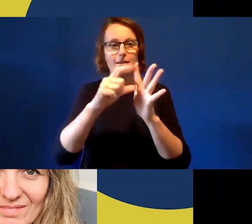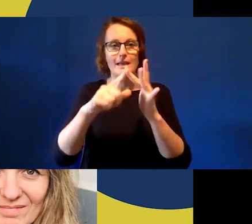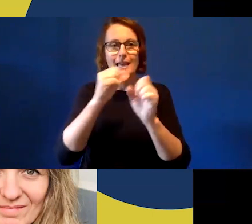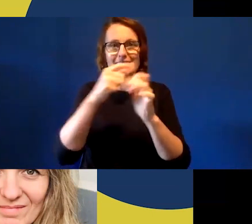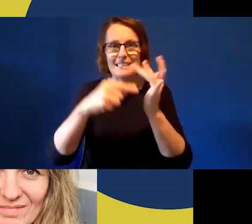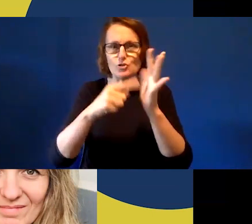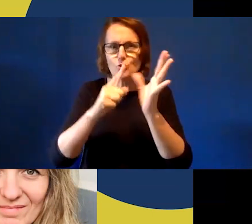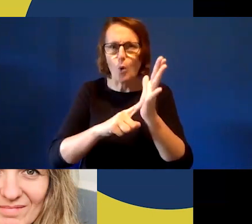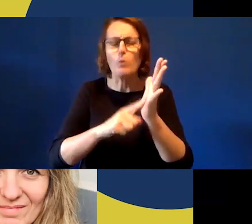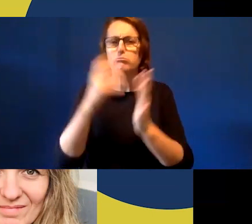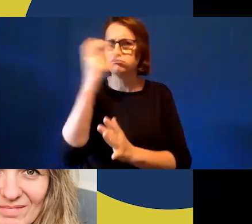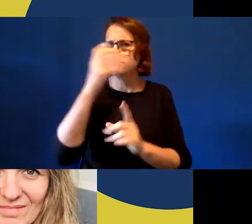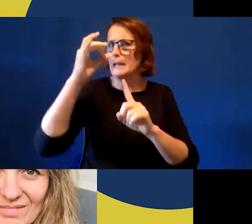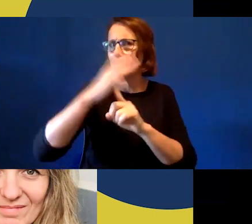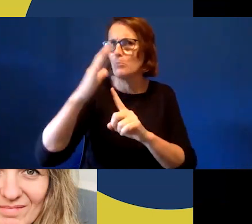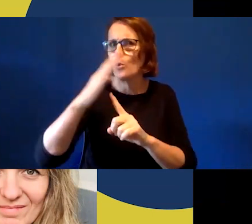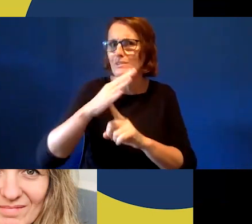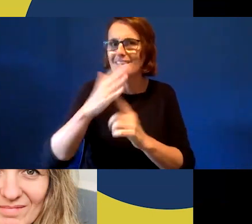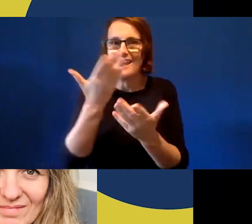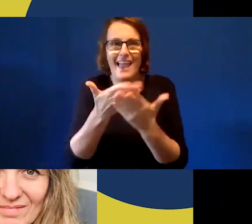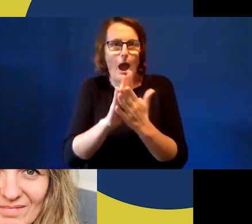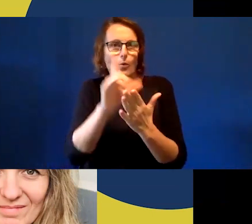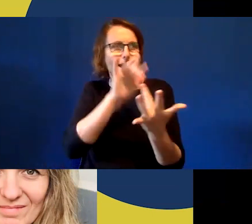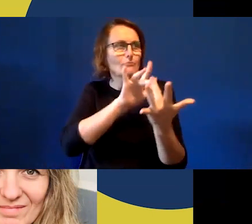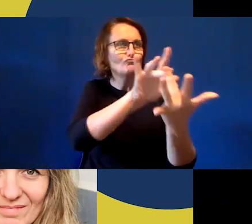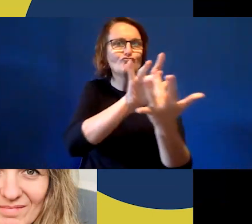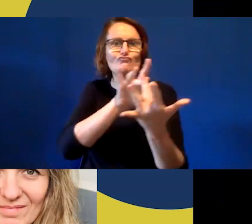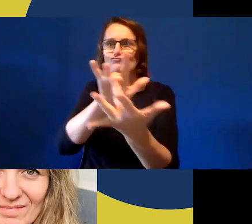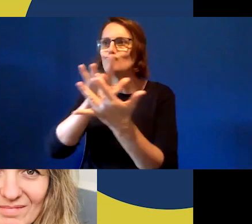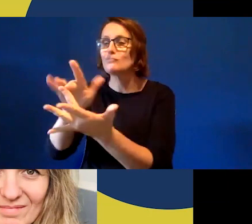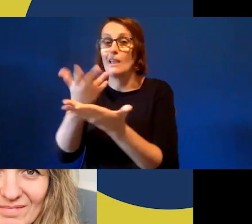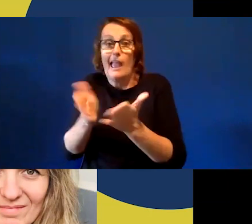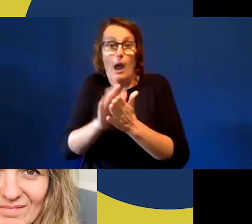We need to advocate how we reach audience, how we create work and collaborate.